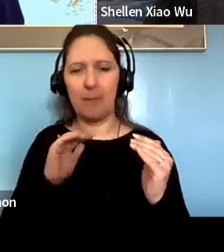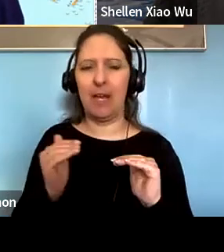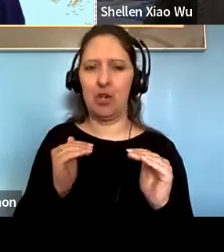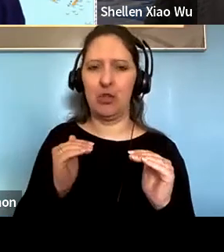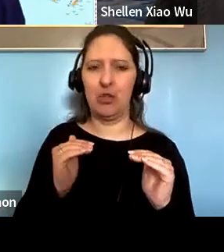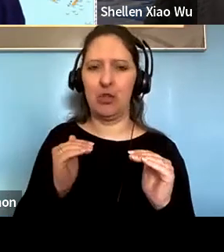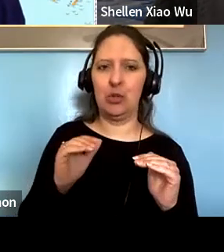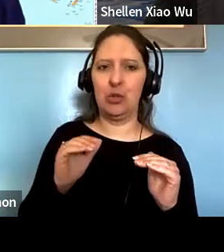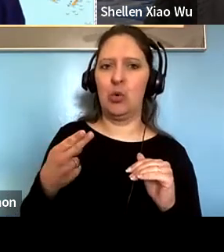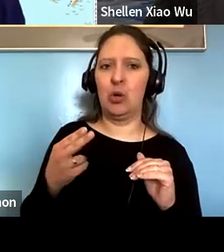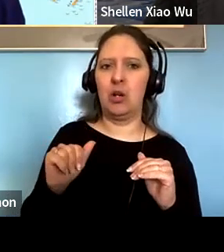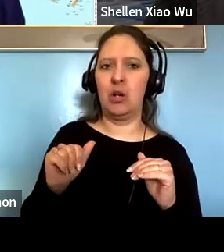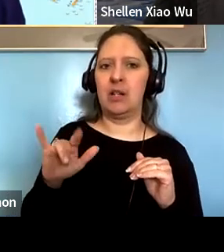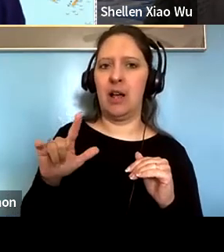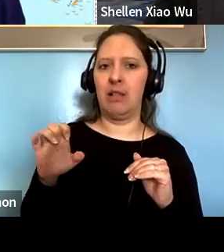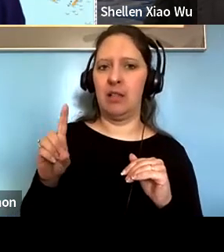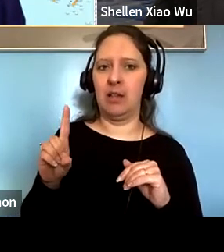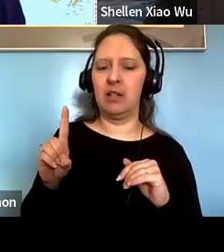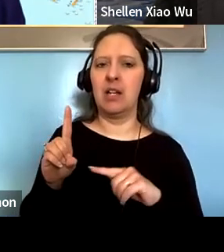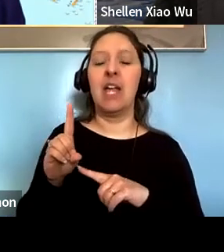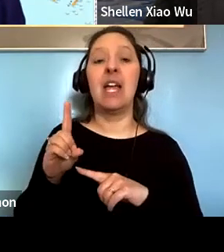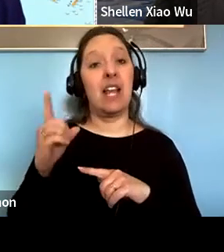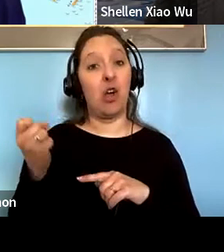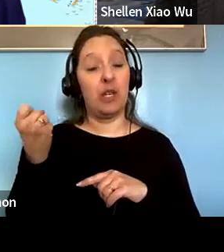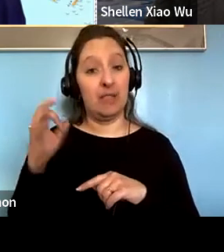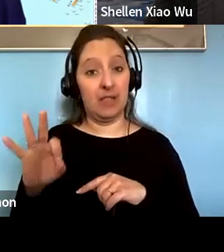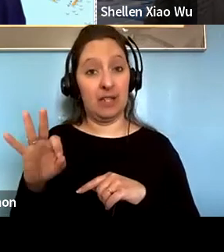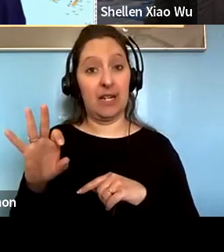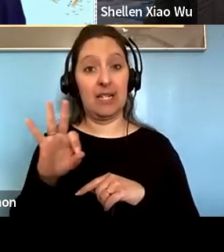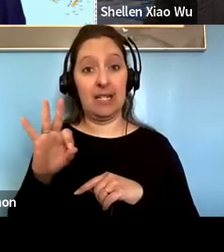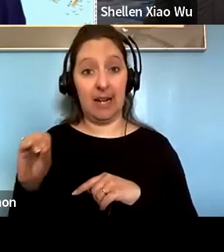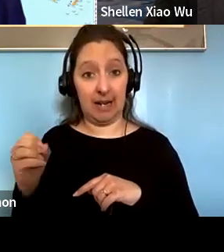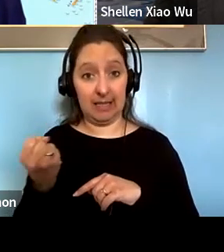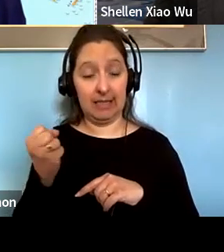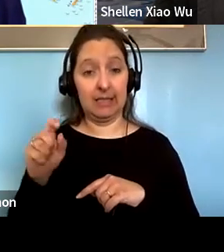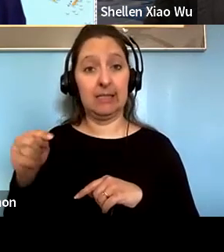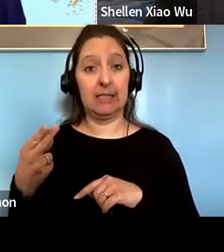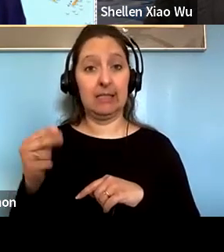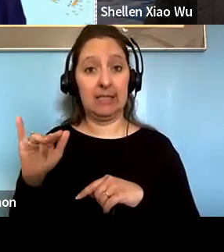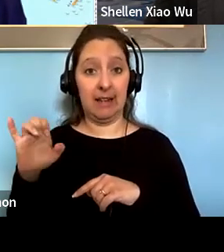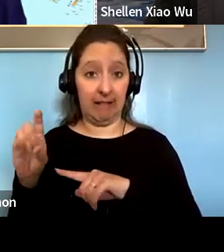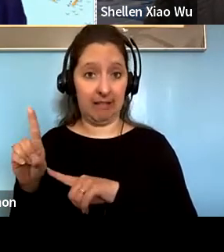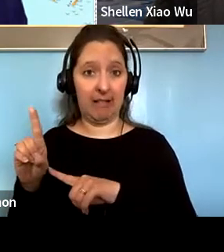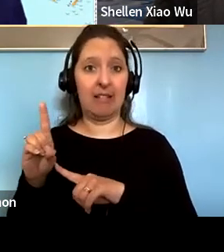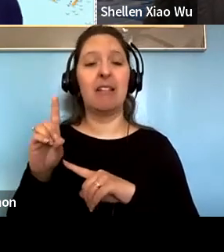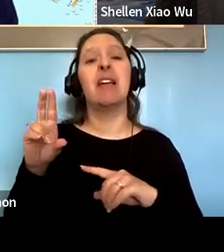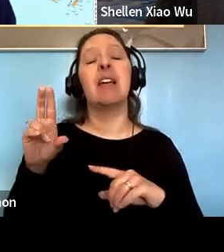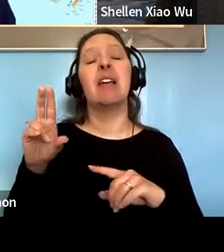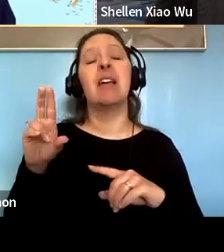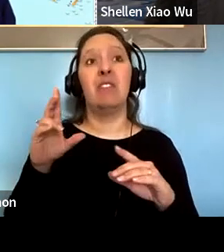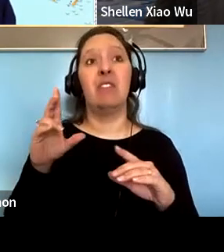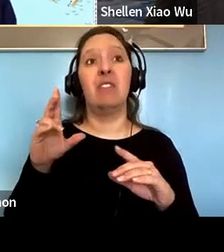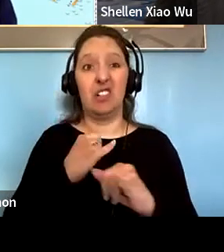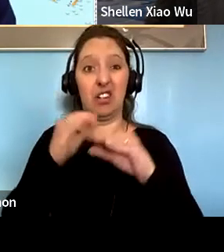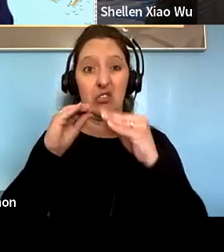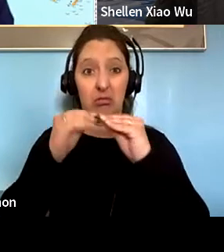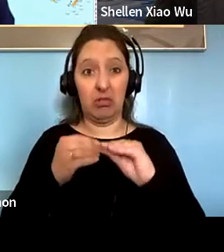Salvador Santino Regilme: event on in the case of 1990 say land in the international data sets on state civilian deaths that land was literally zero.